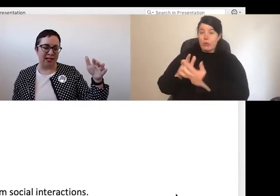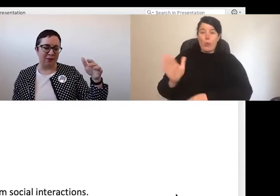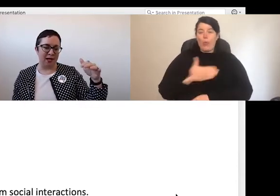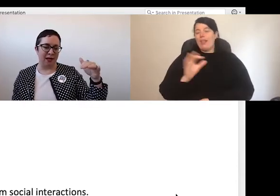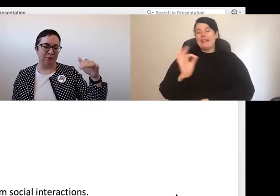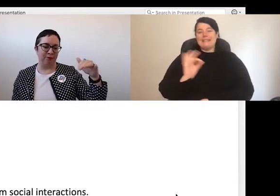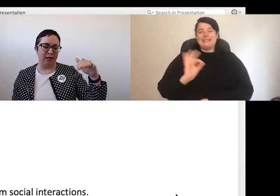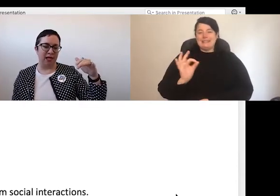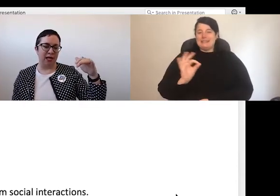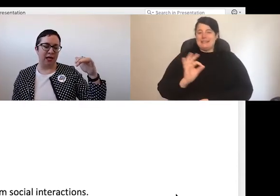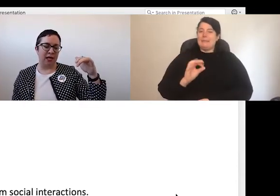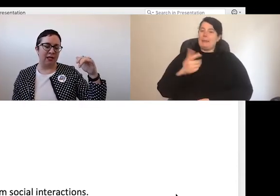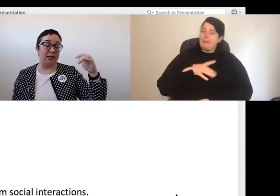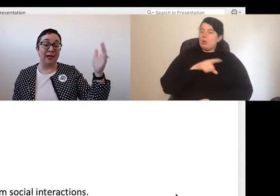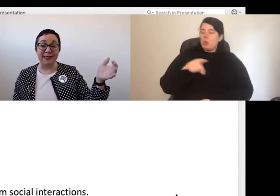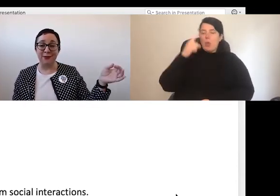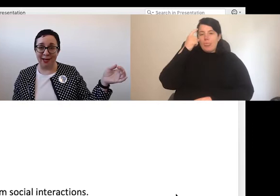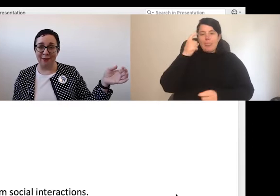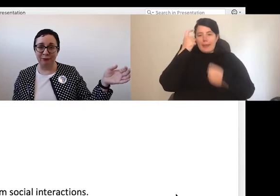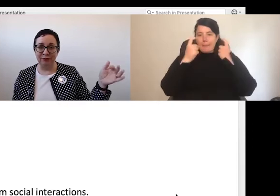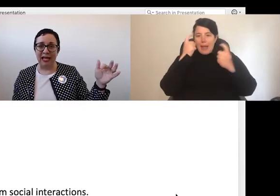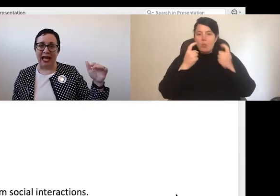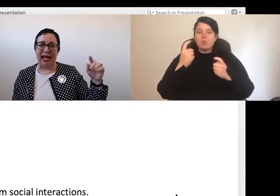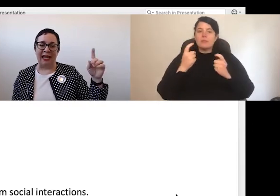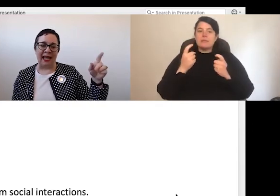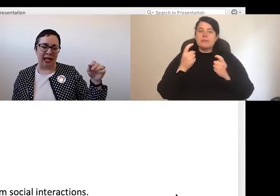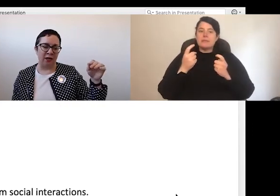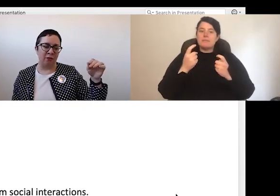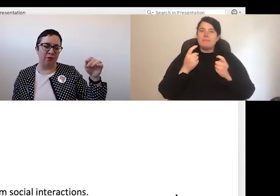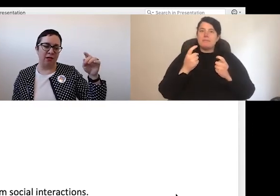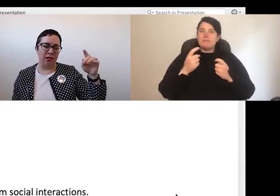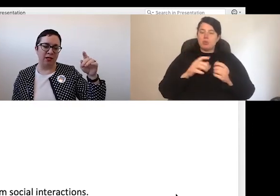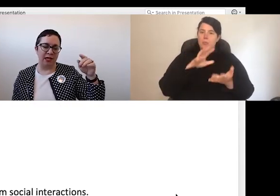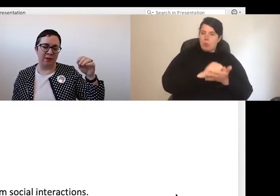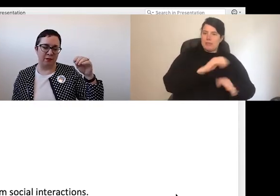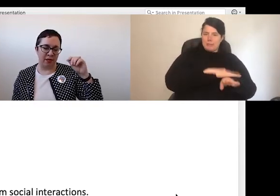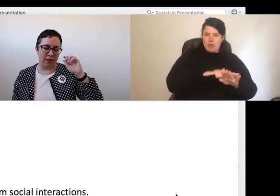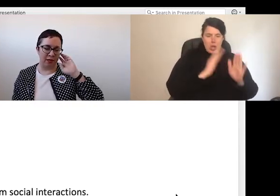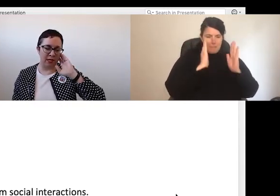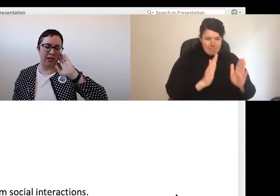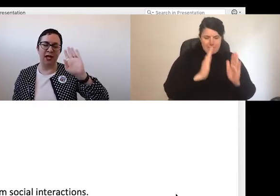take some time to make some time and aim for some of the - something like